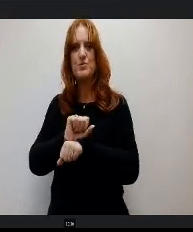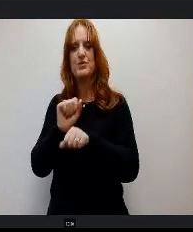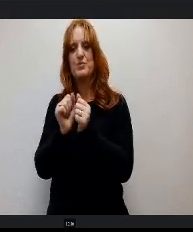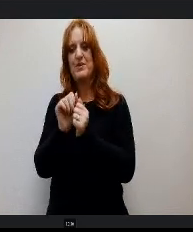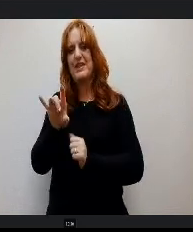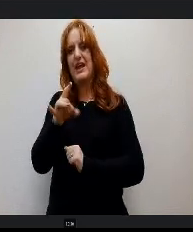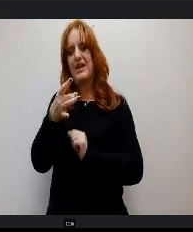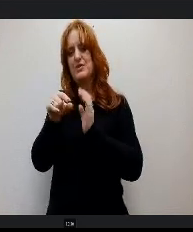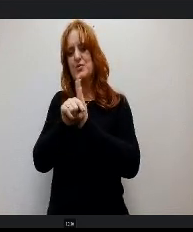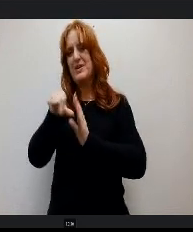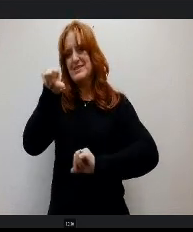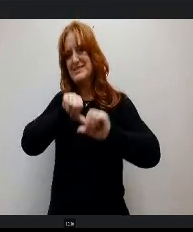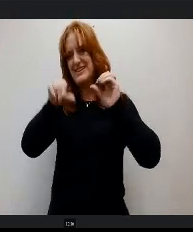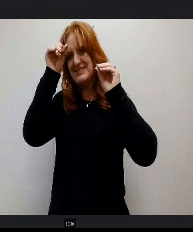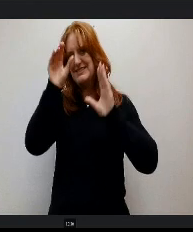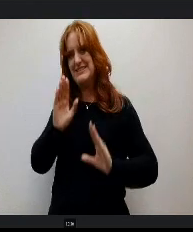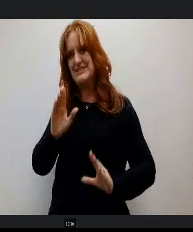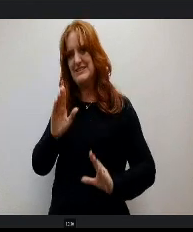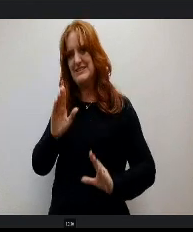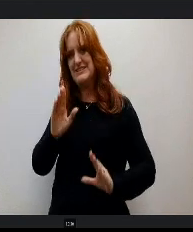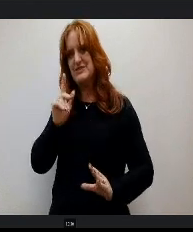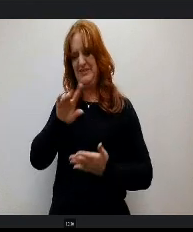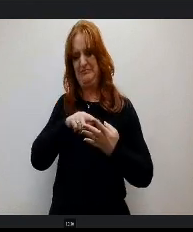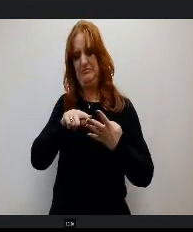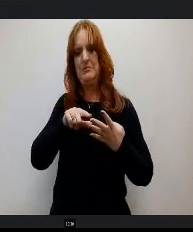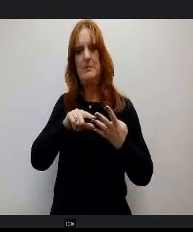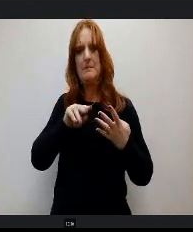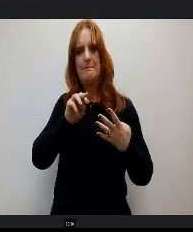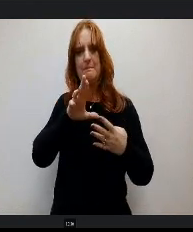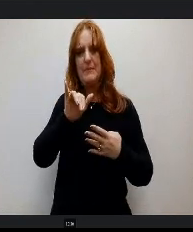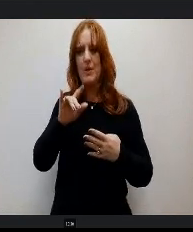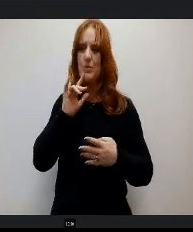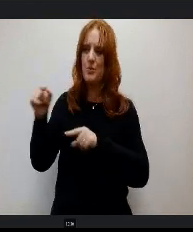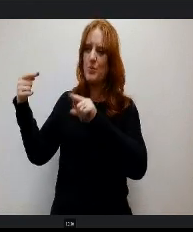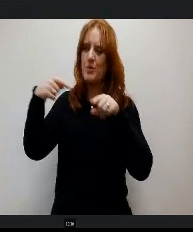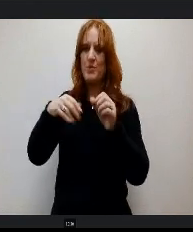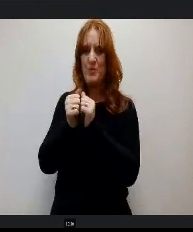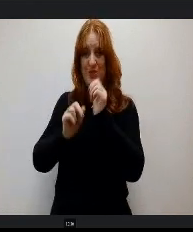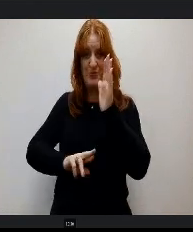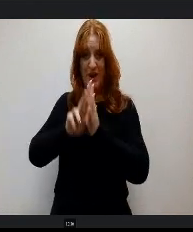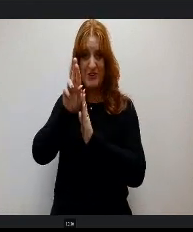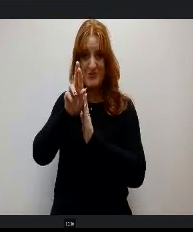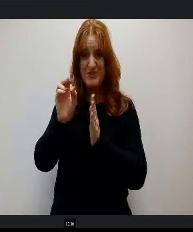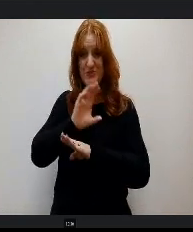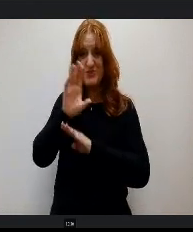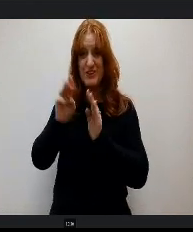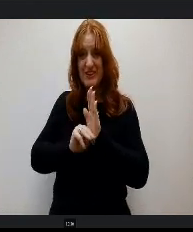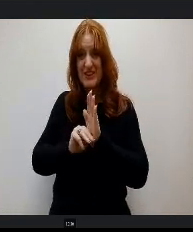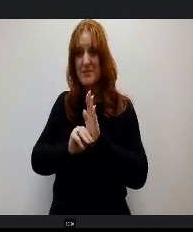beginning of May we're coming over to help them with some rocketry y curriculum. So they reached out and said we want to do rocketry, we don't know what